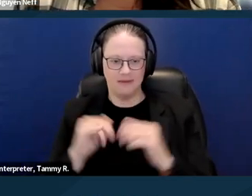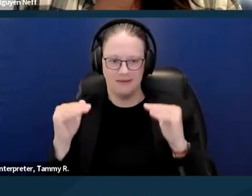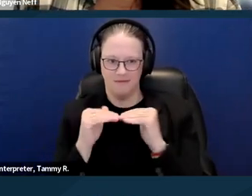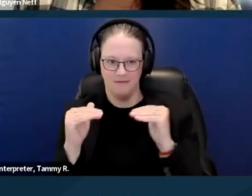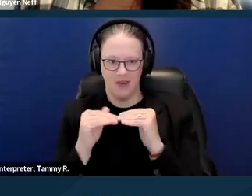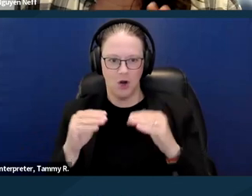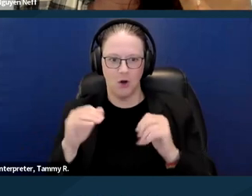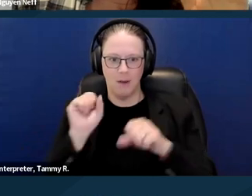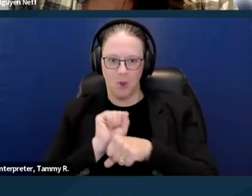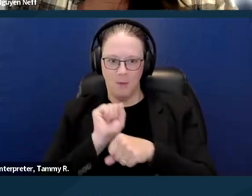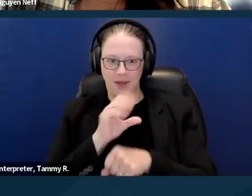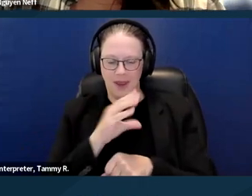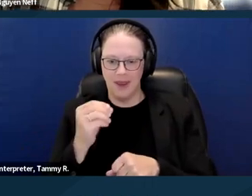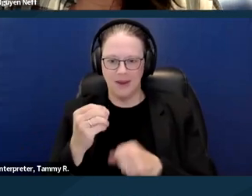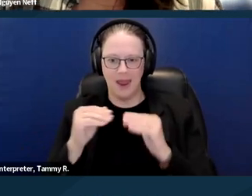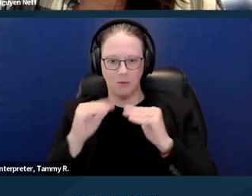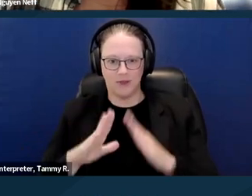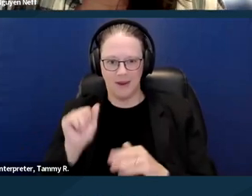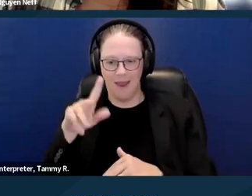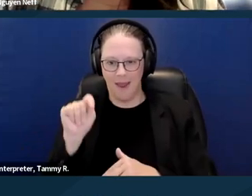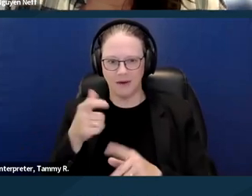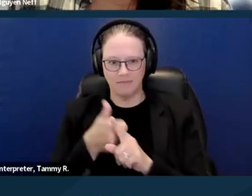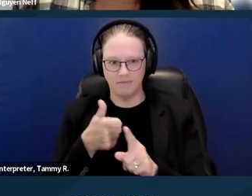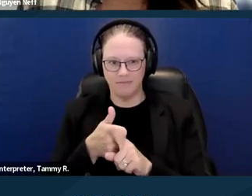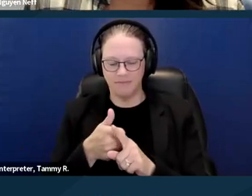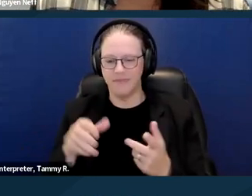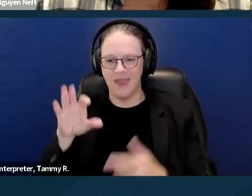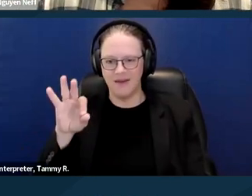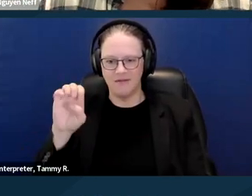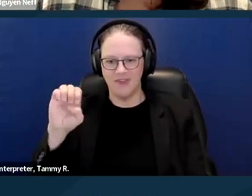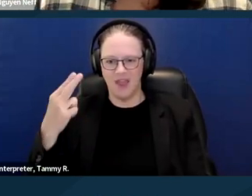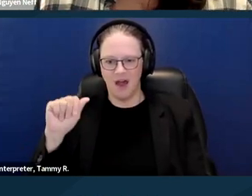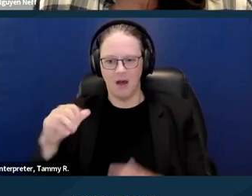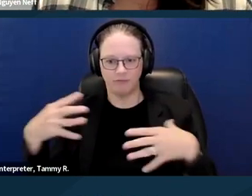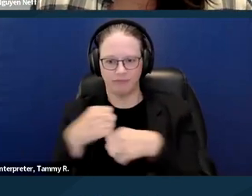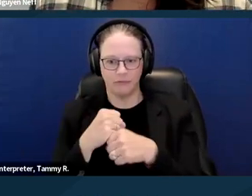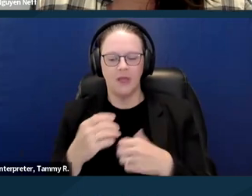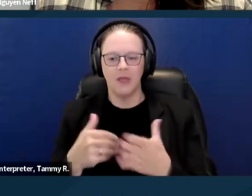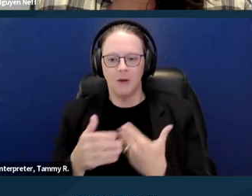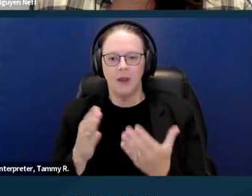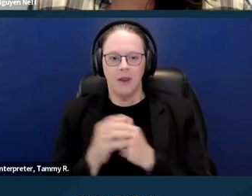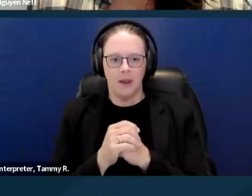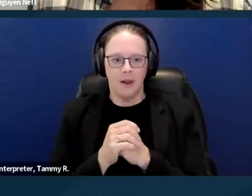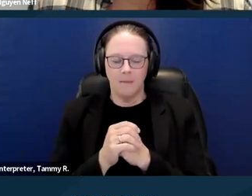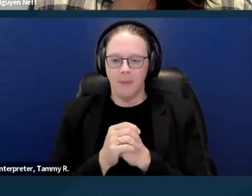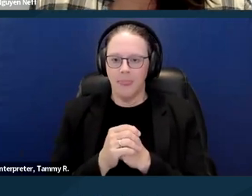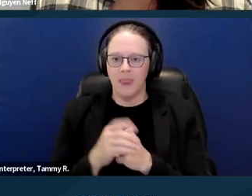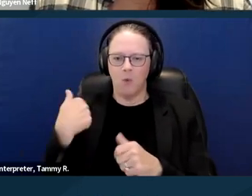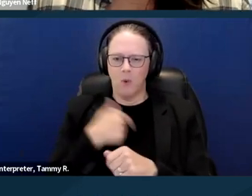focusing on the most in this presentation generally, unless otherwise stated in the presentation